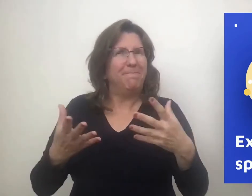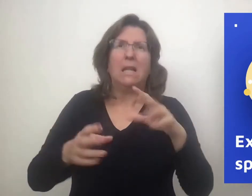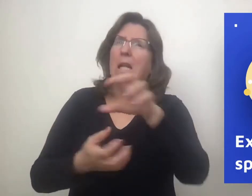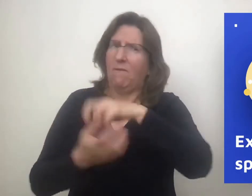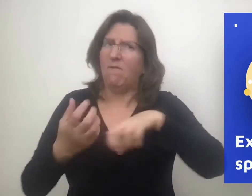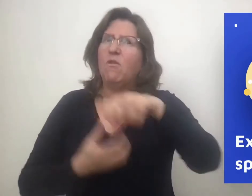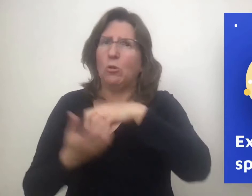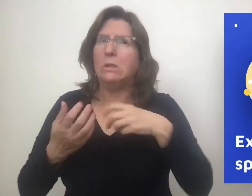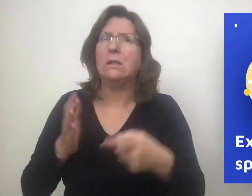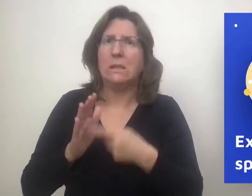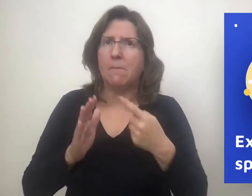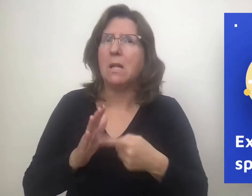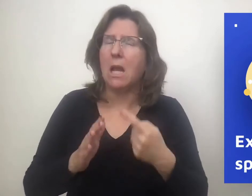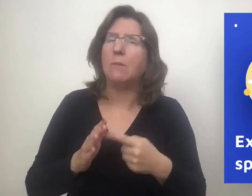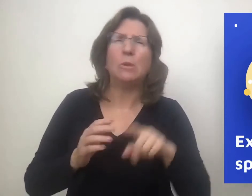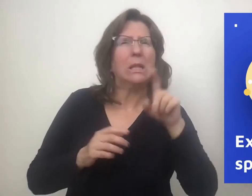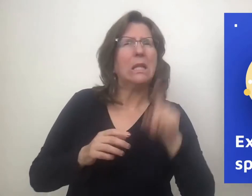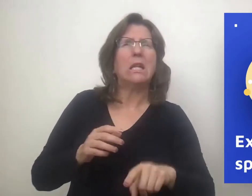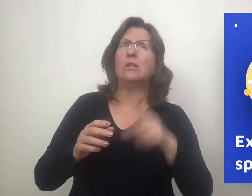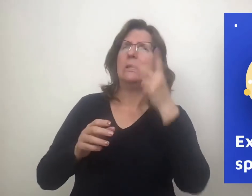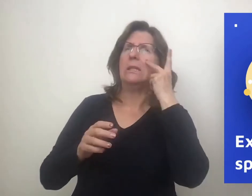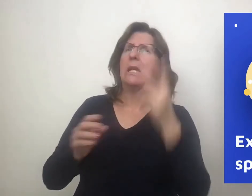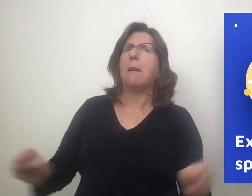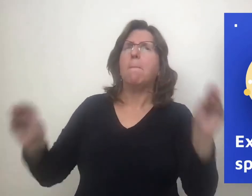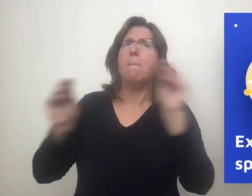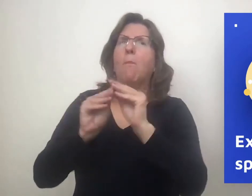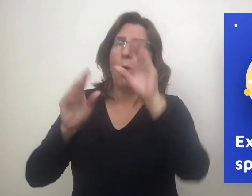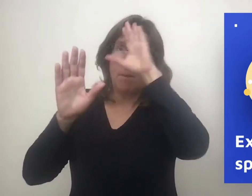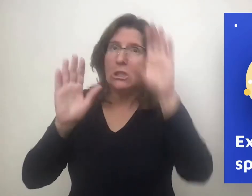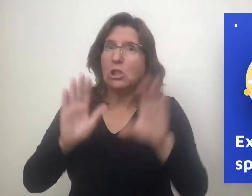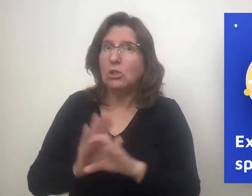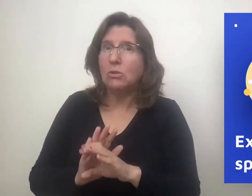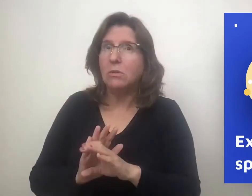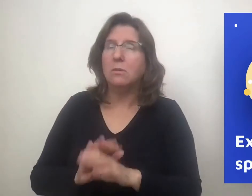On a two-dimensional screen this could be confusing, so additional teaching aids, such as